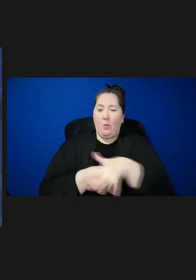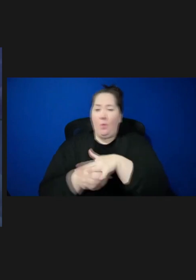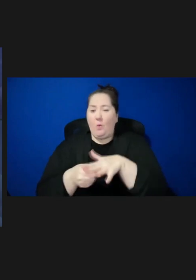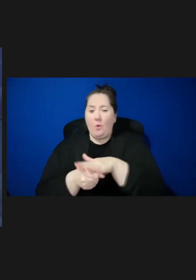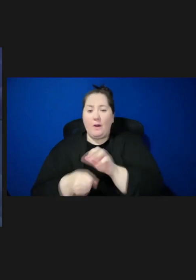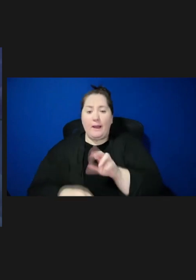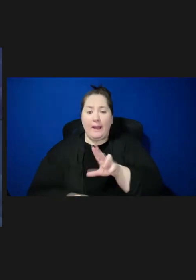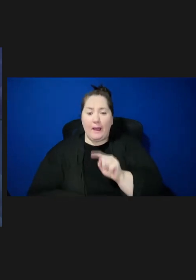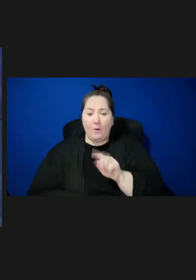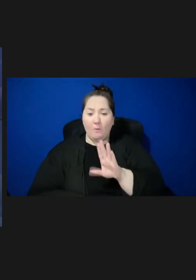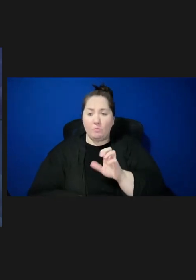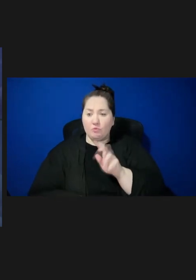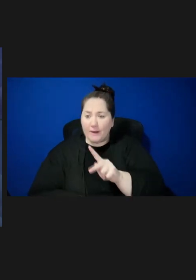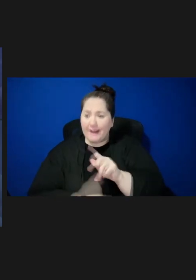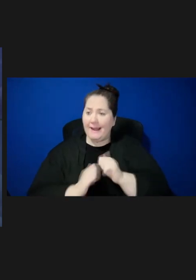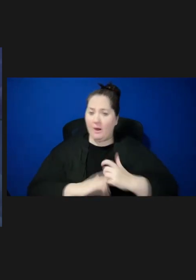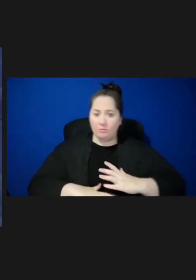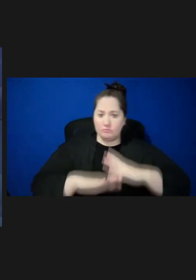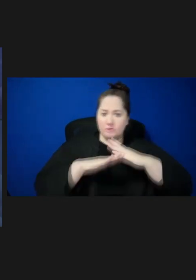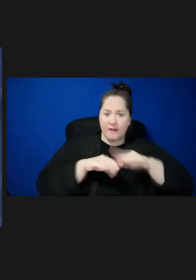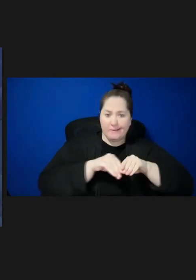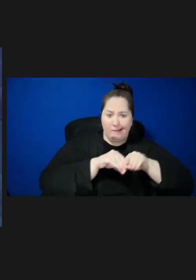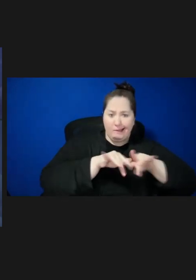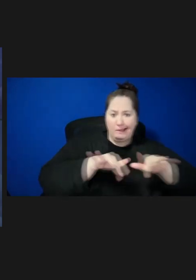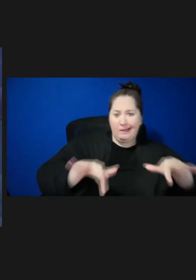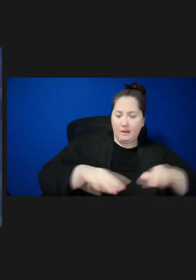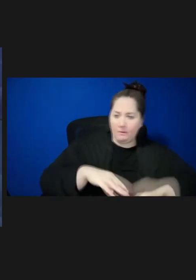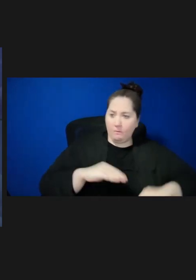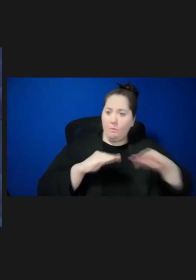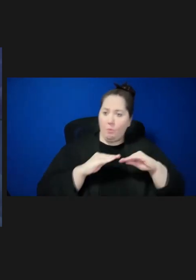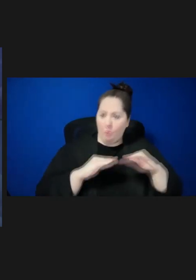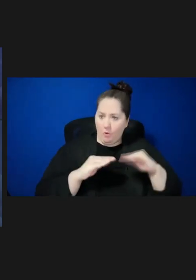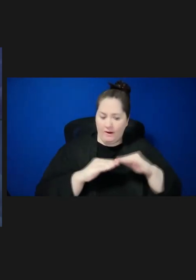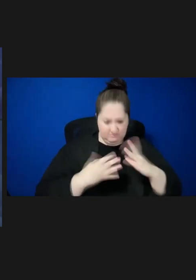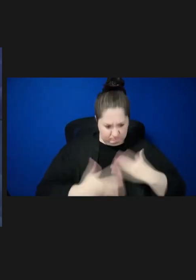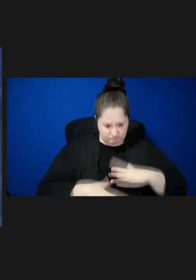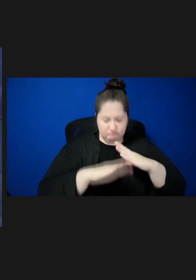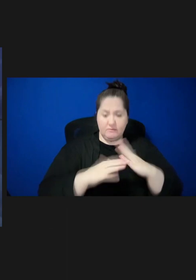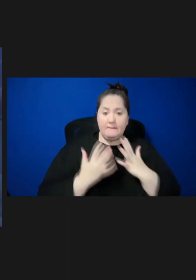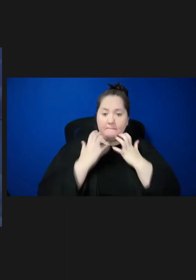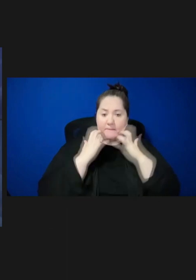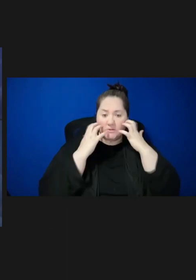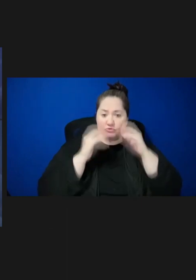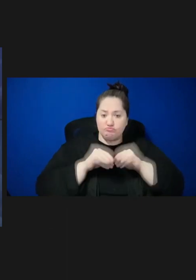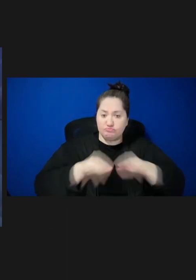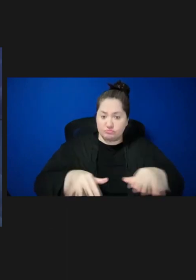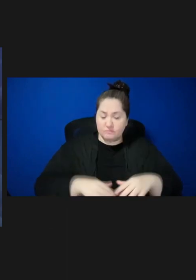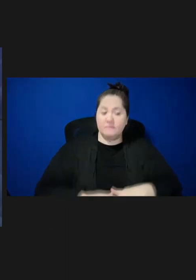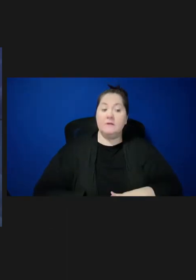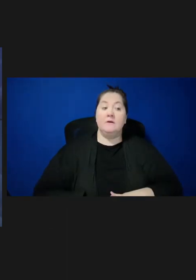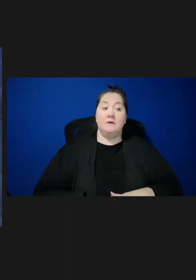and preventative measures we can take to prevent measles. While measles had been eradicated in the